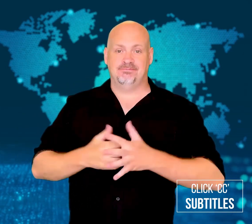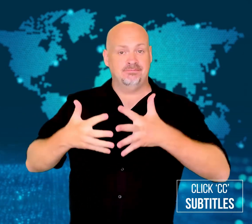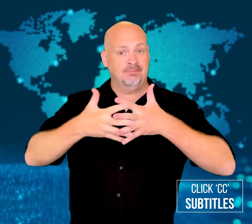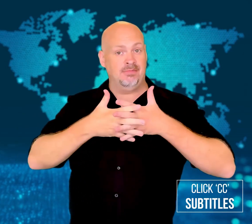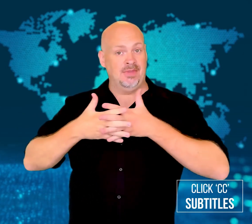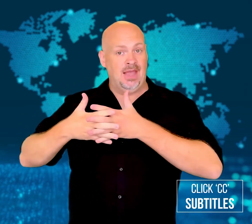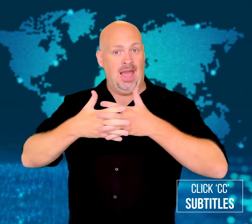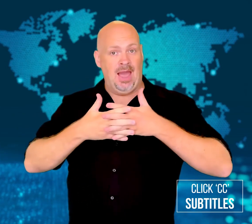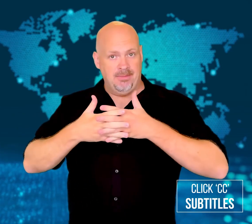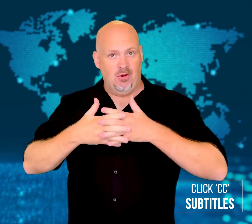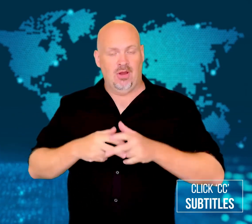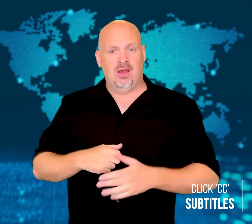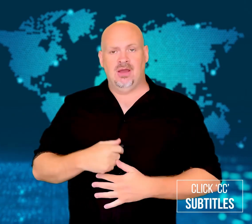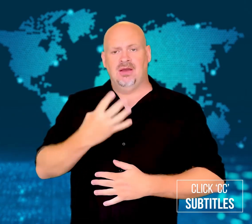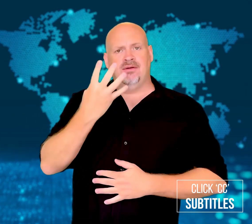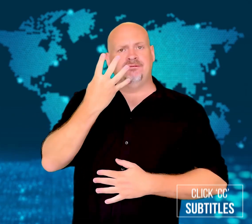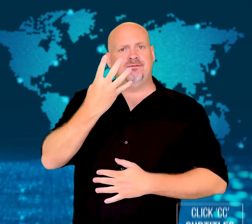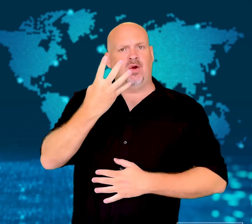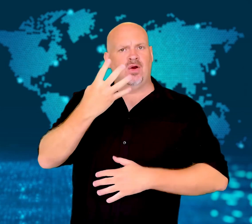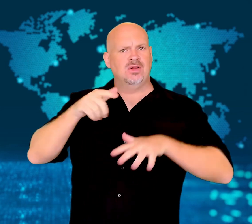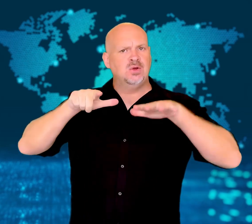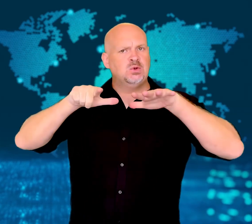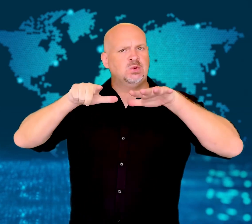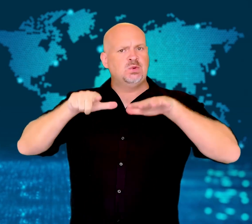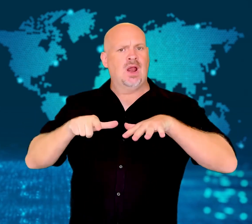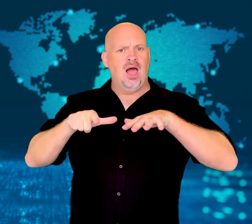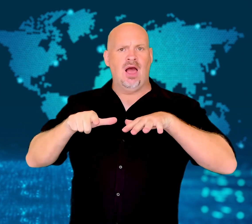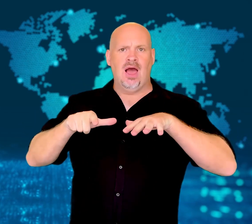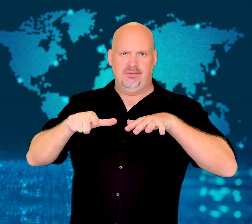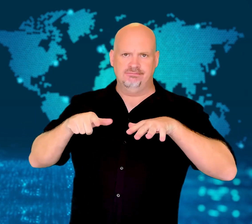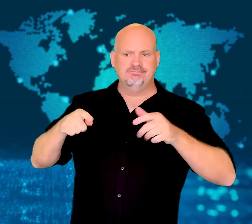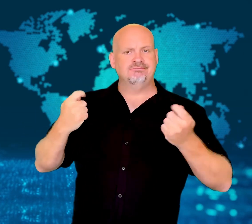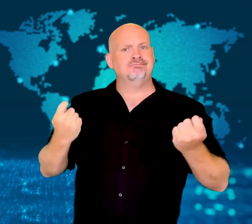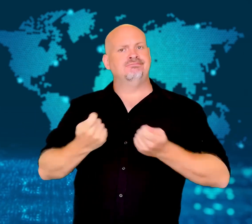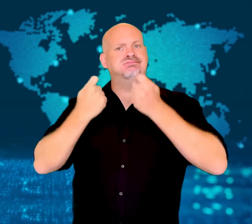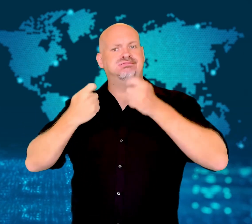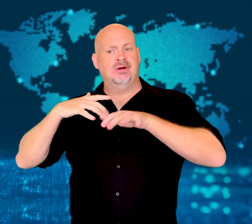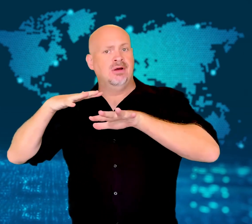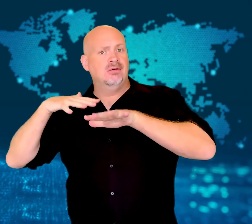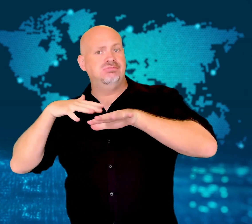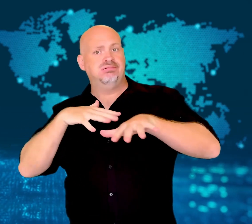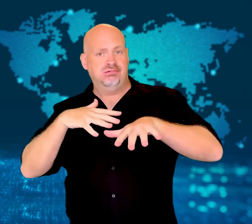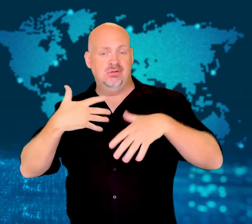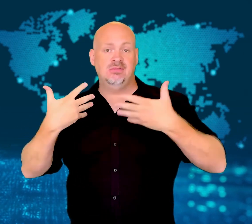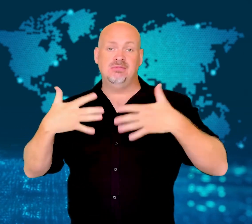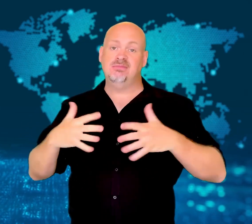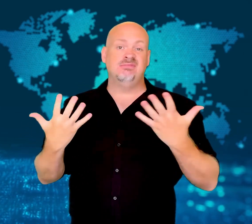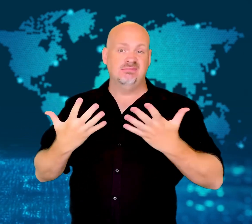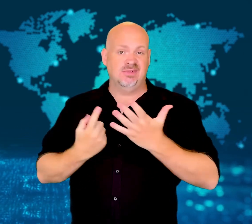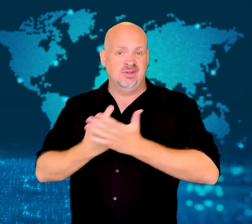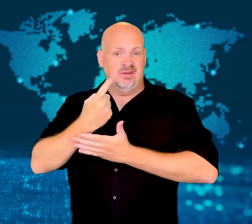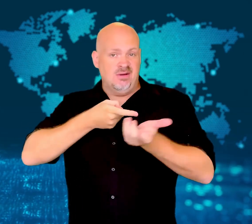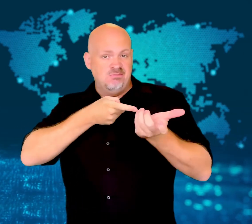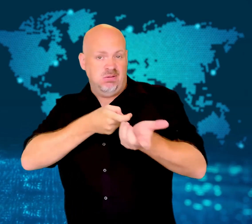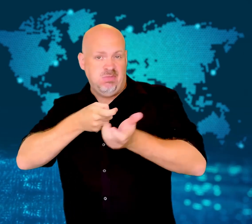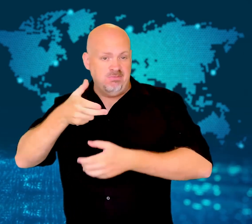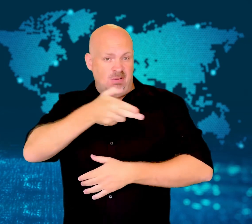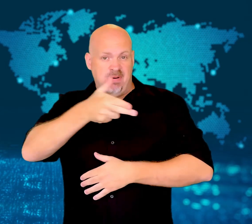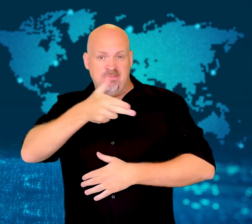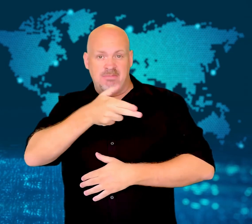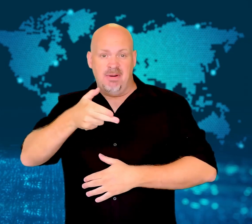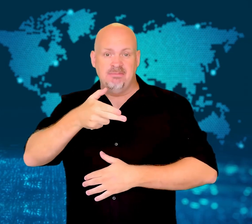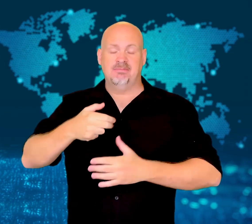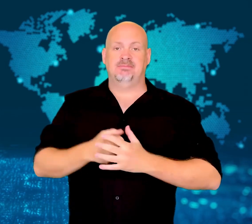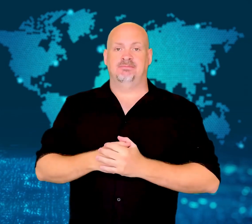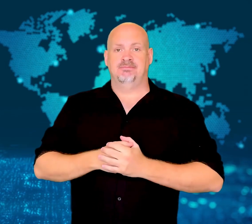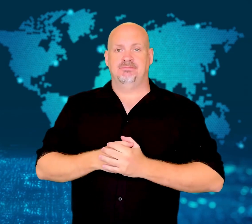Fourth of July parade shooting.